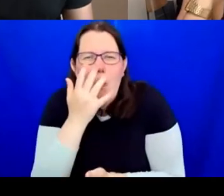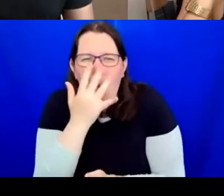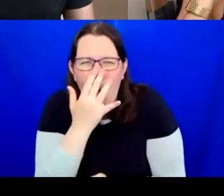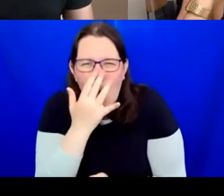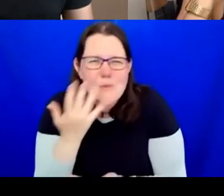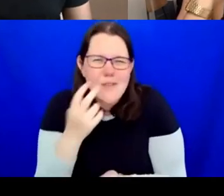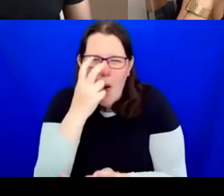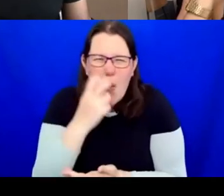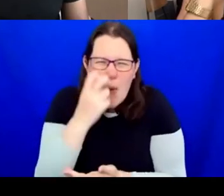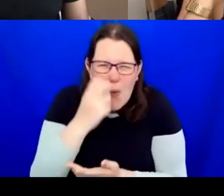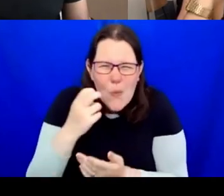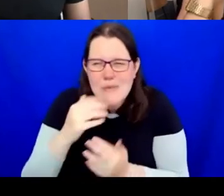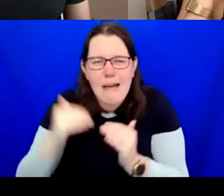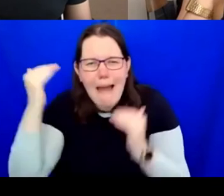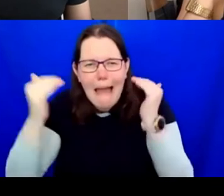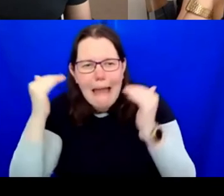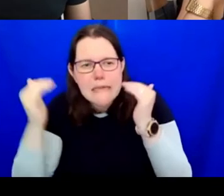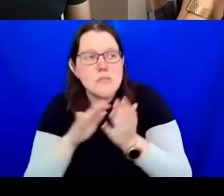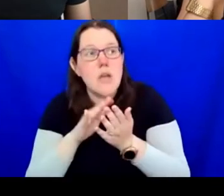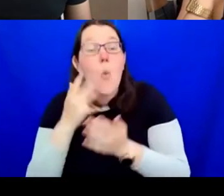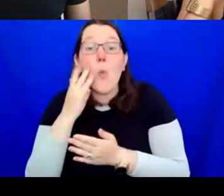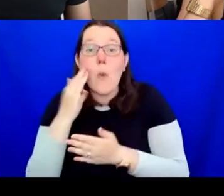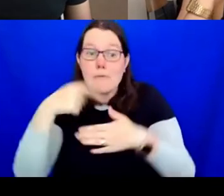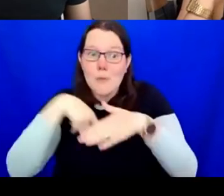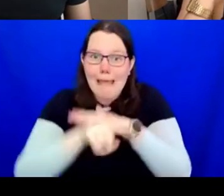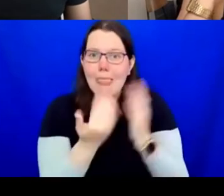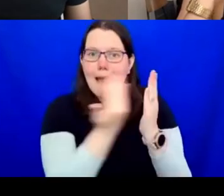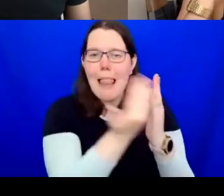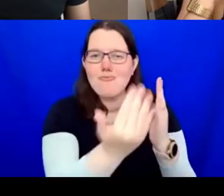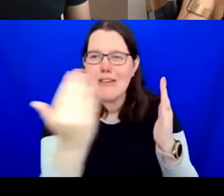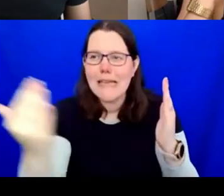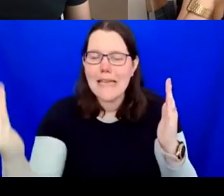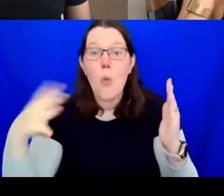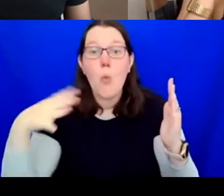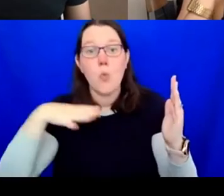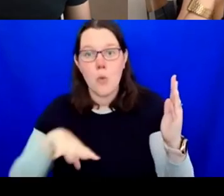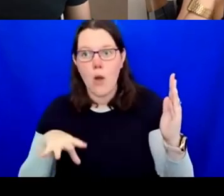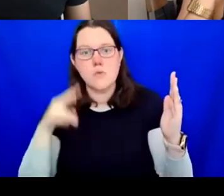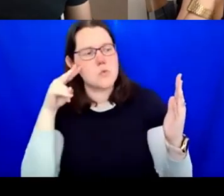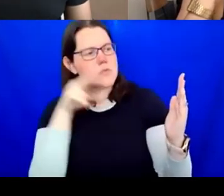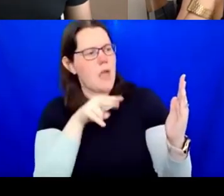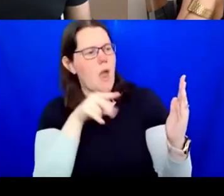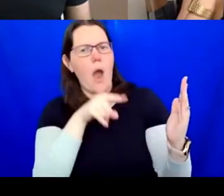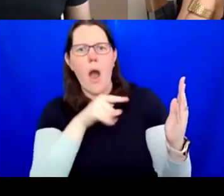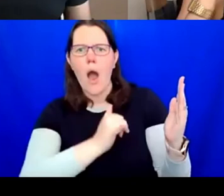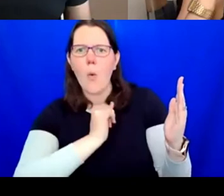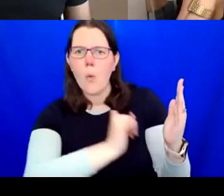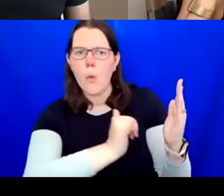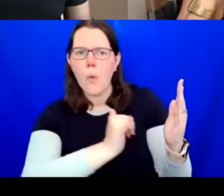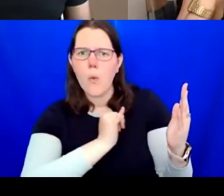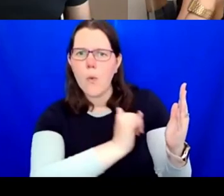and the screen. That's really important, that art doesn't belong just to the young